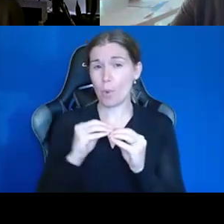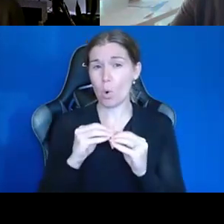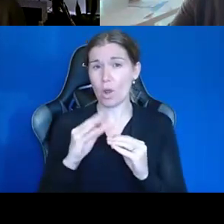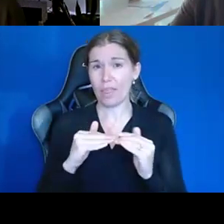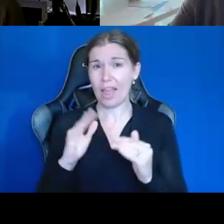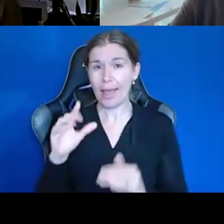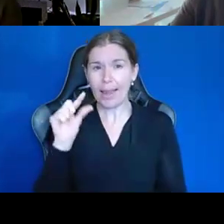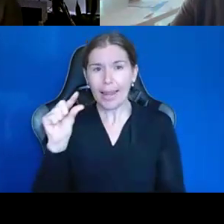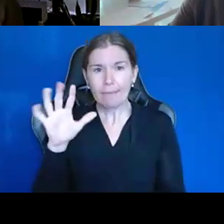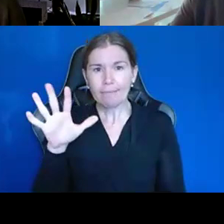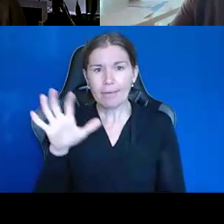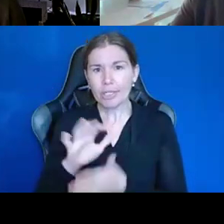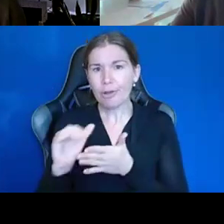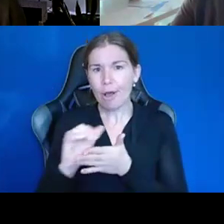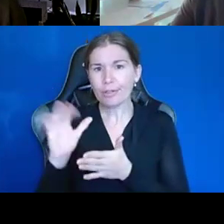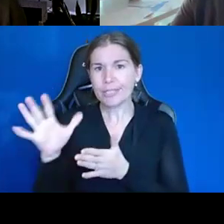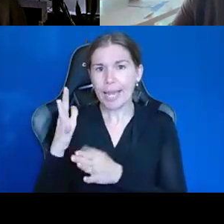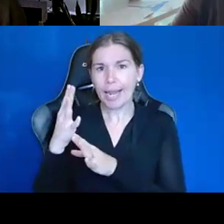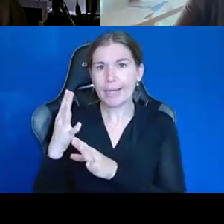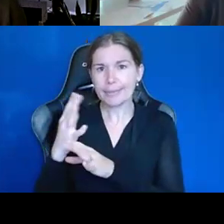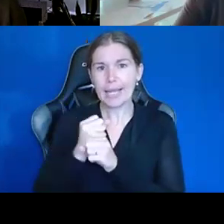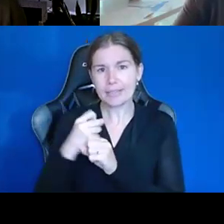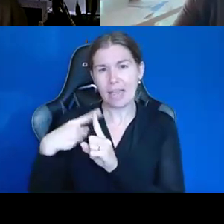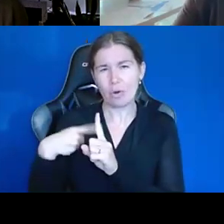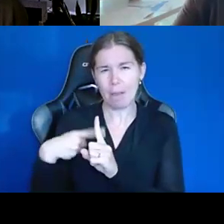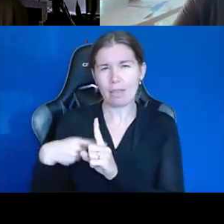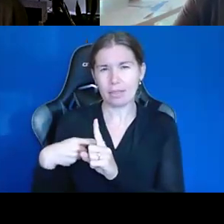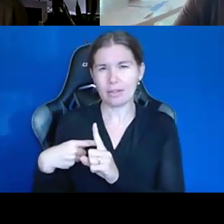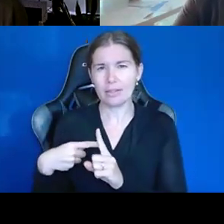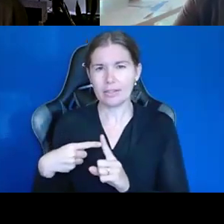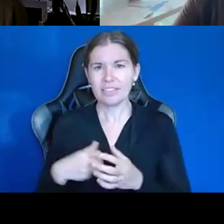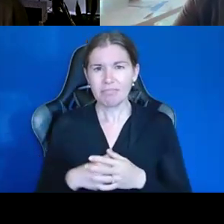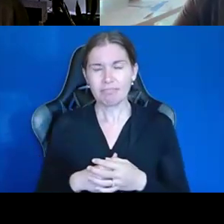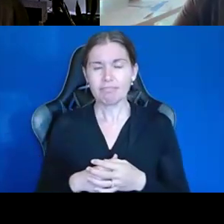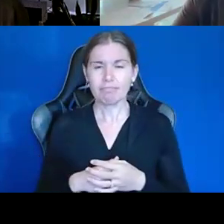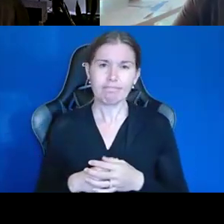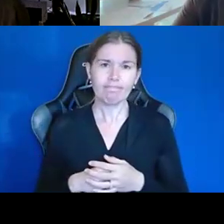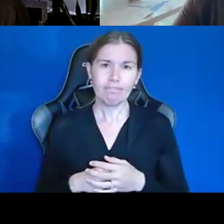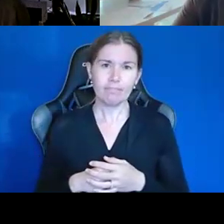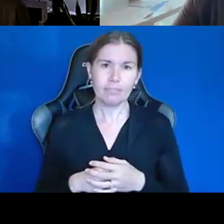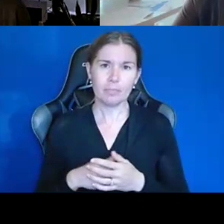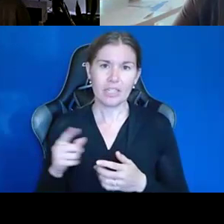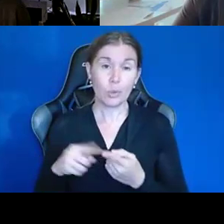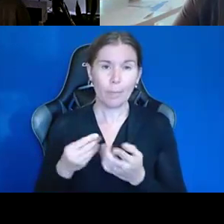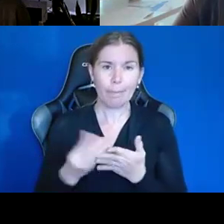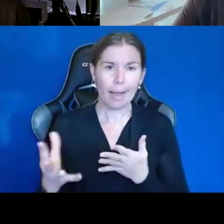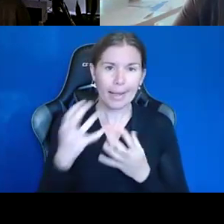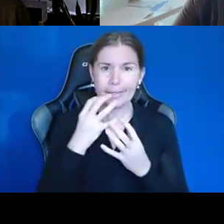$500 that he gets every month to buy socks and underwear with, you know what I'm saying?